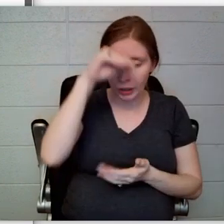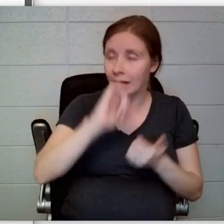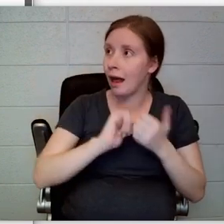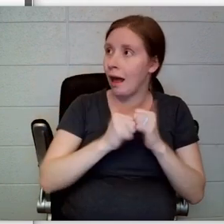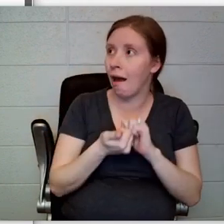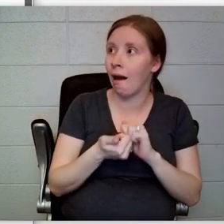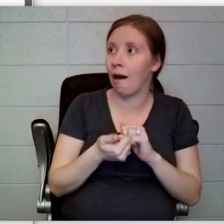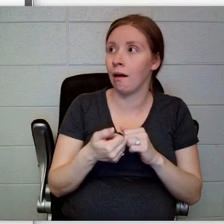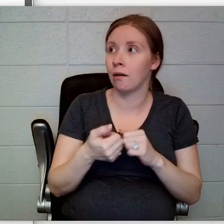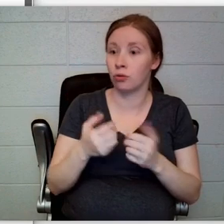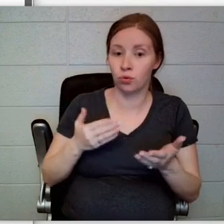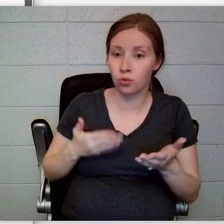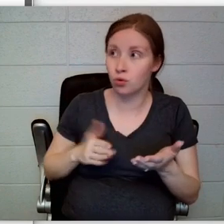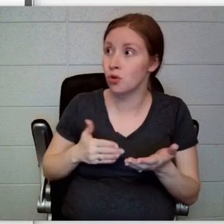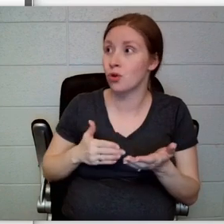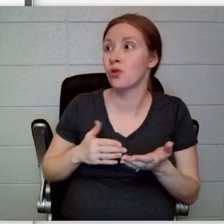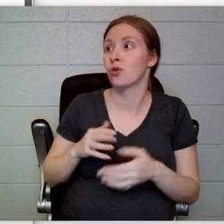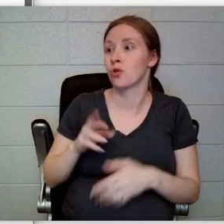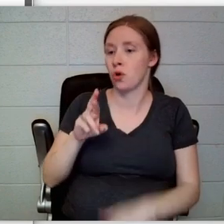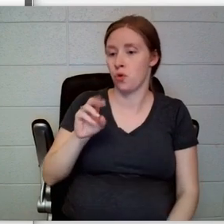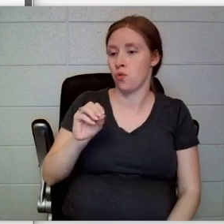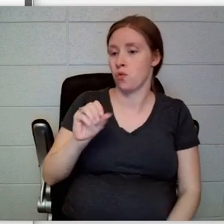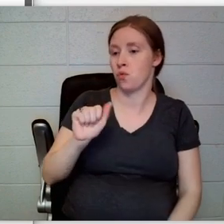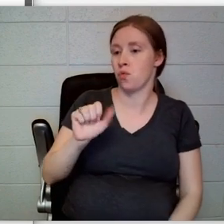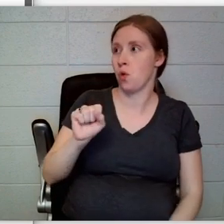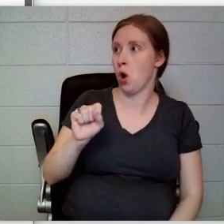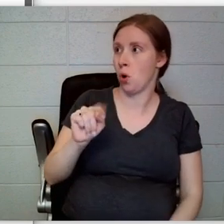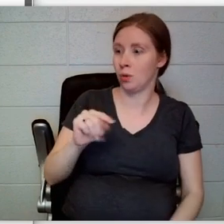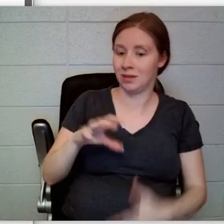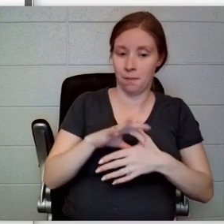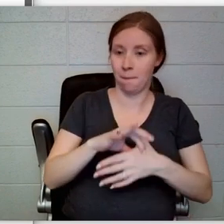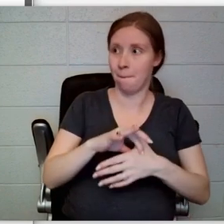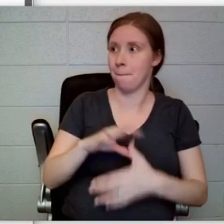added quickly, remembering how he had behaved about dinner.